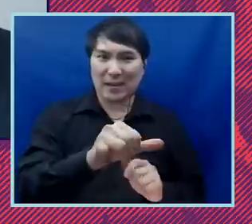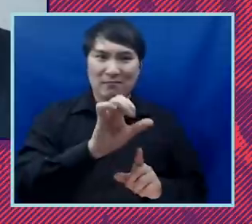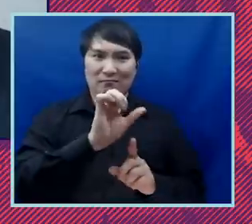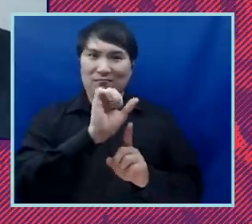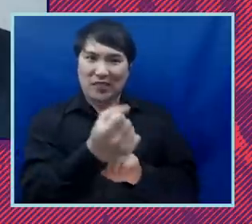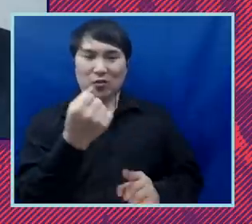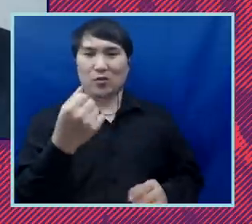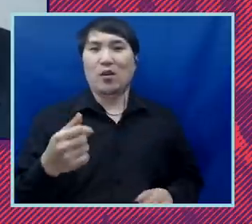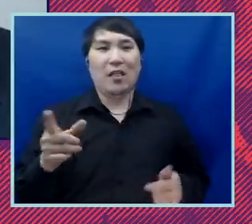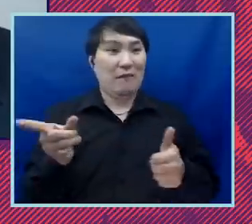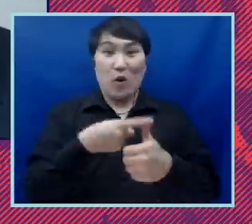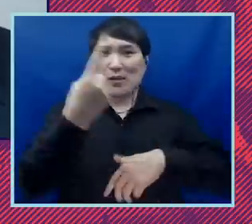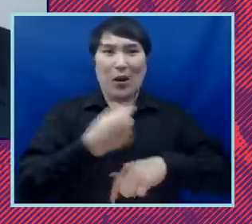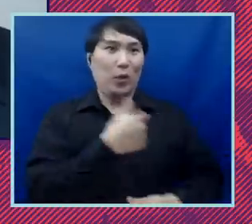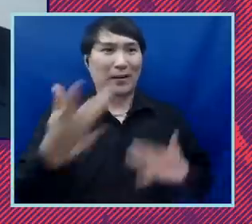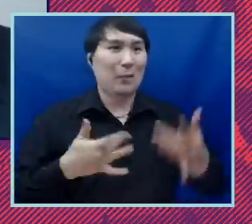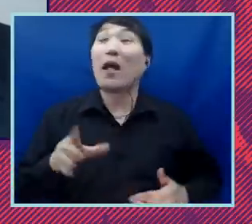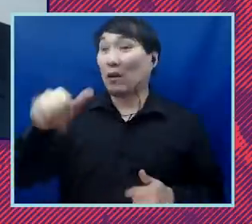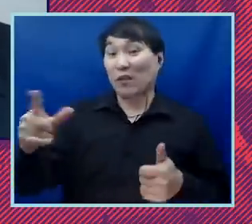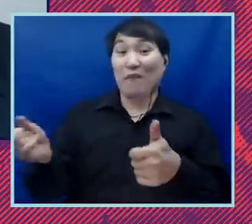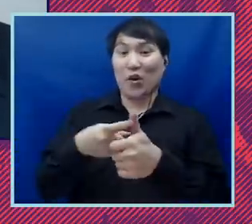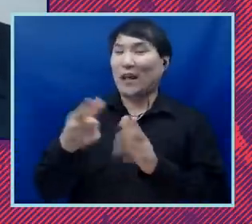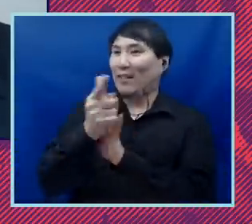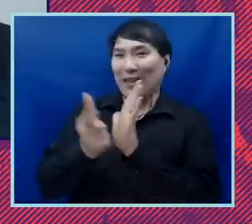on that first day.It was our first legal action that we filed on the Muslim ban